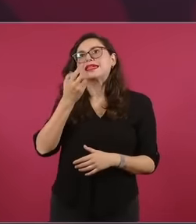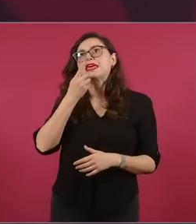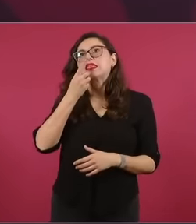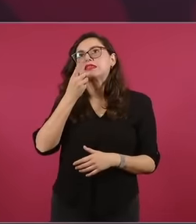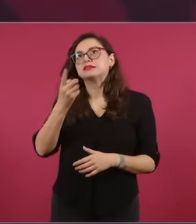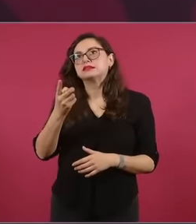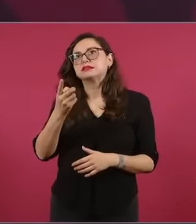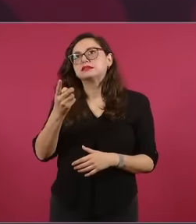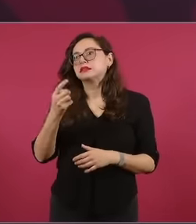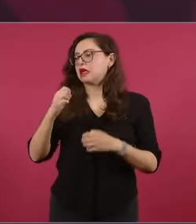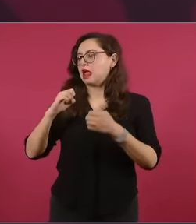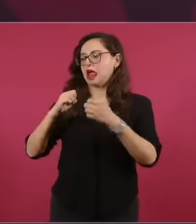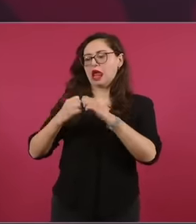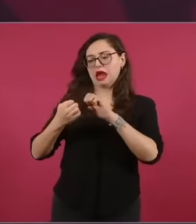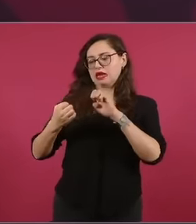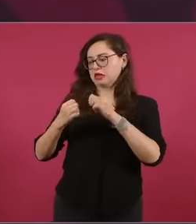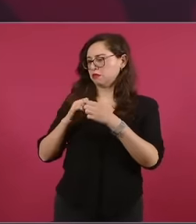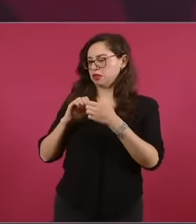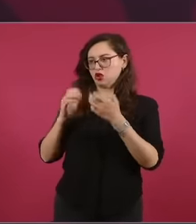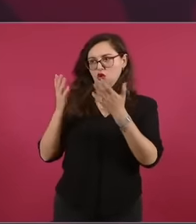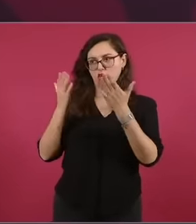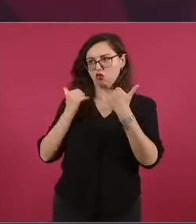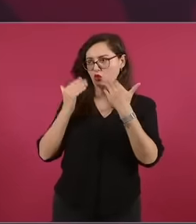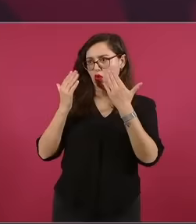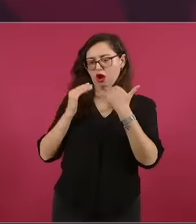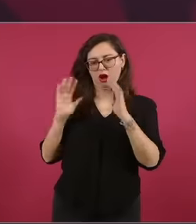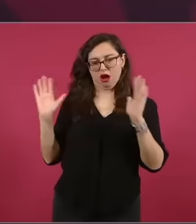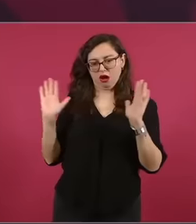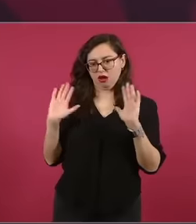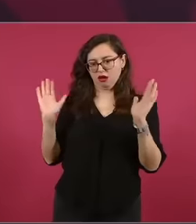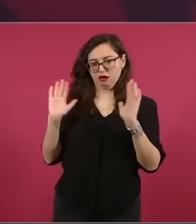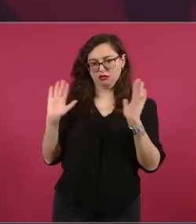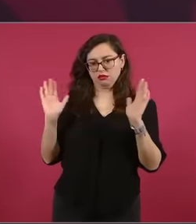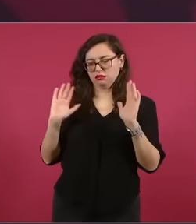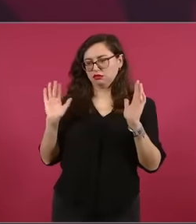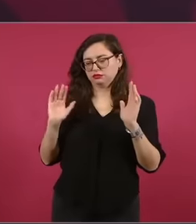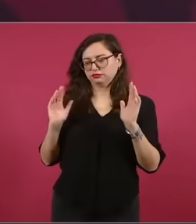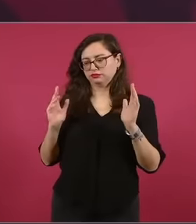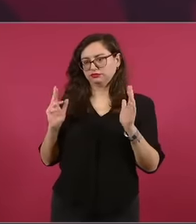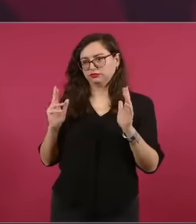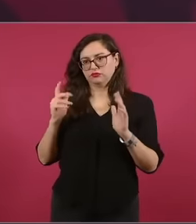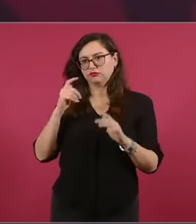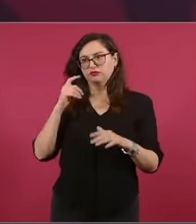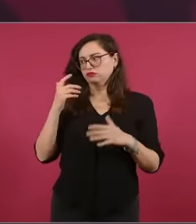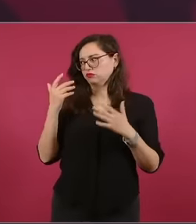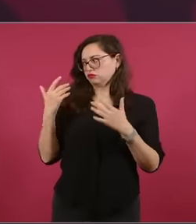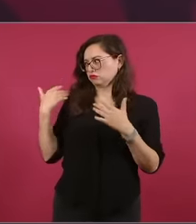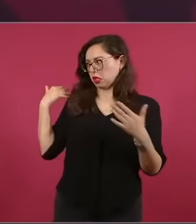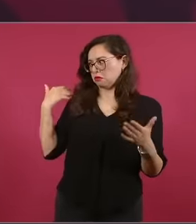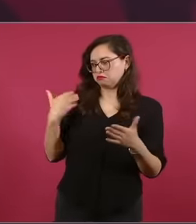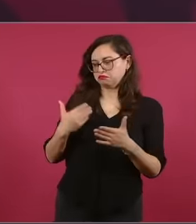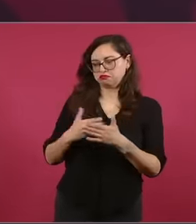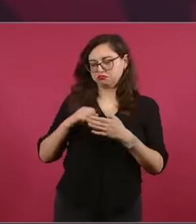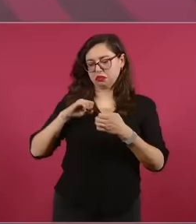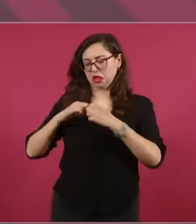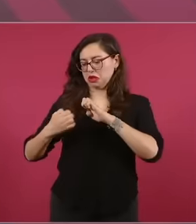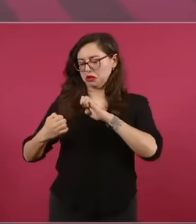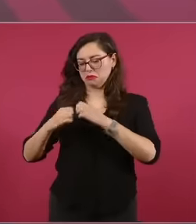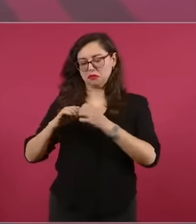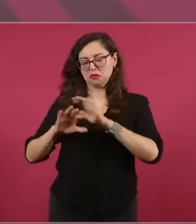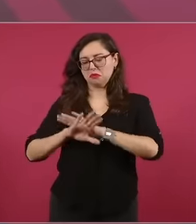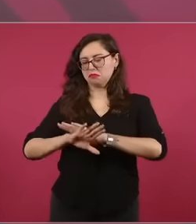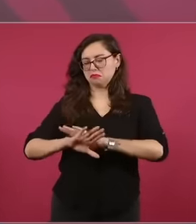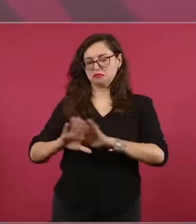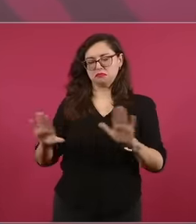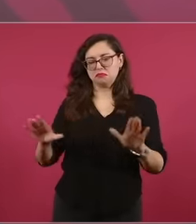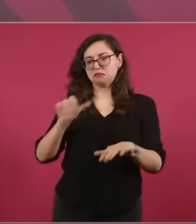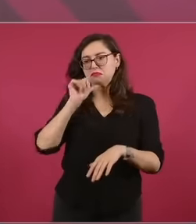because I don't have enemies, nor do I want to have them, I have adversaries, but like I said, friend,